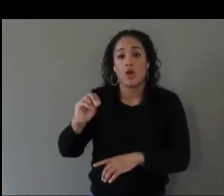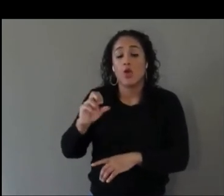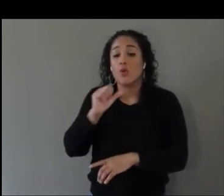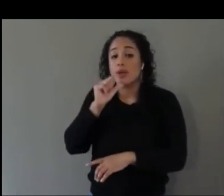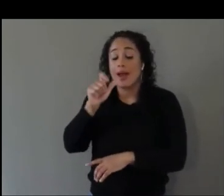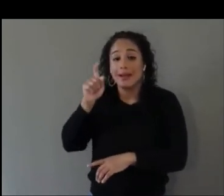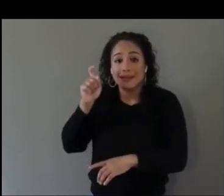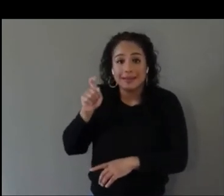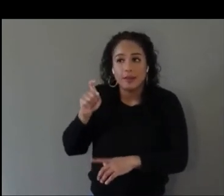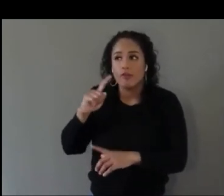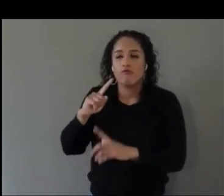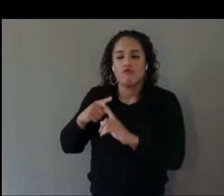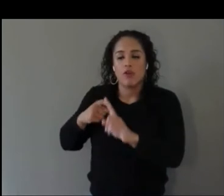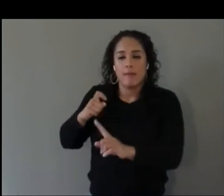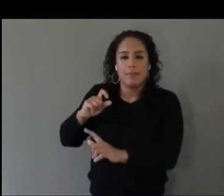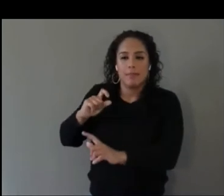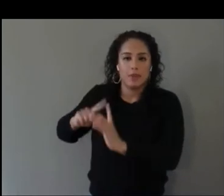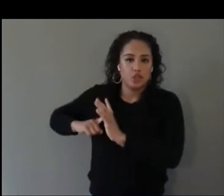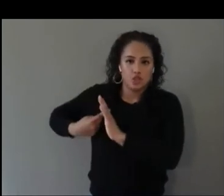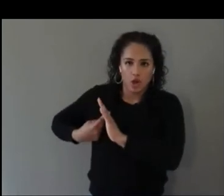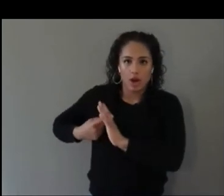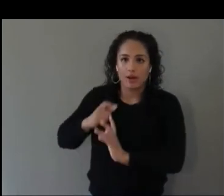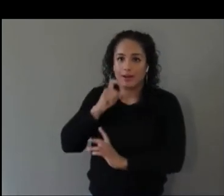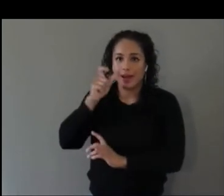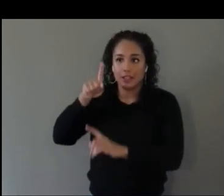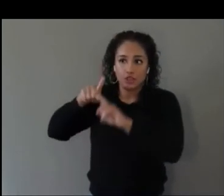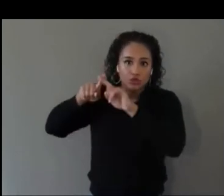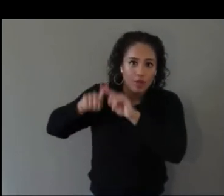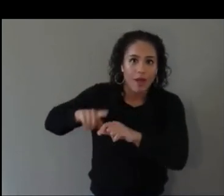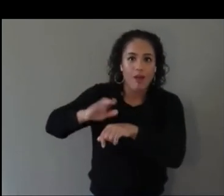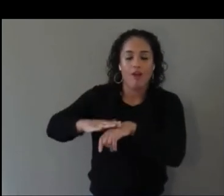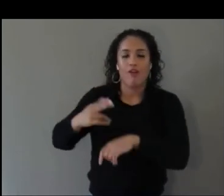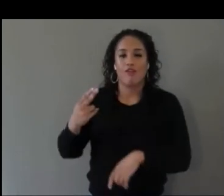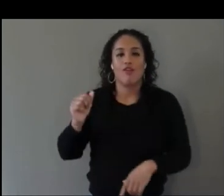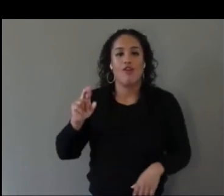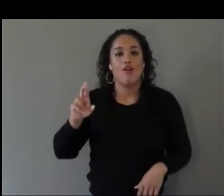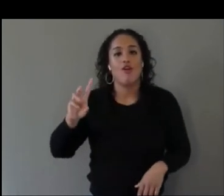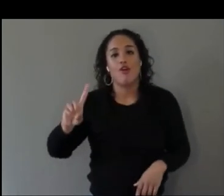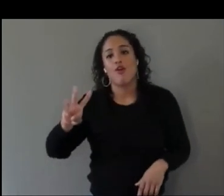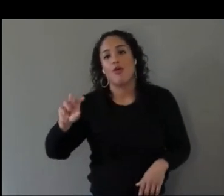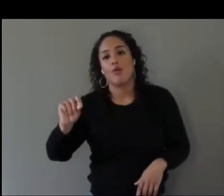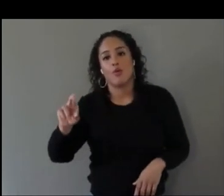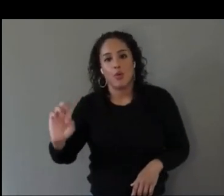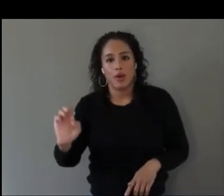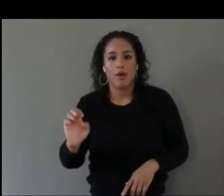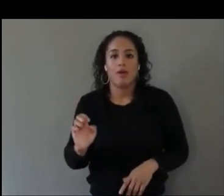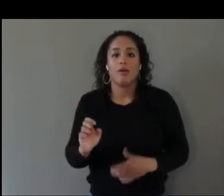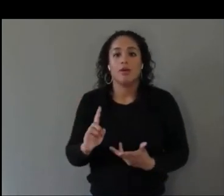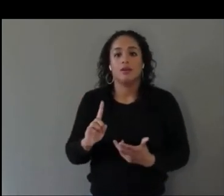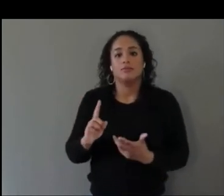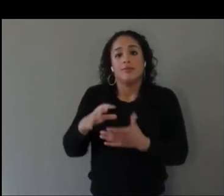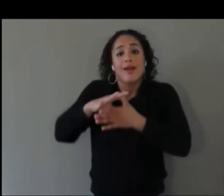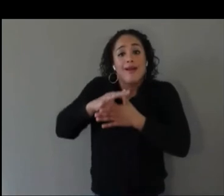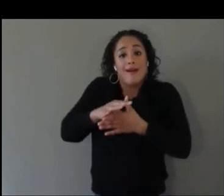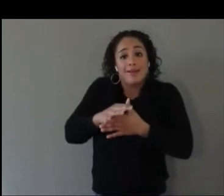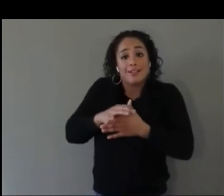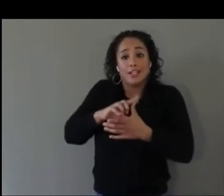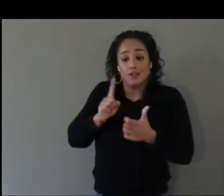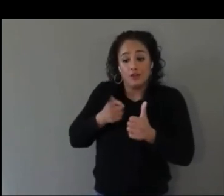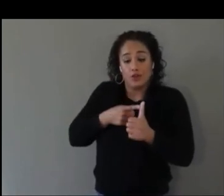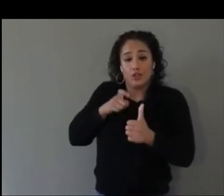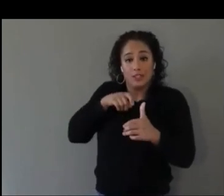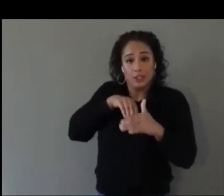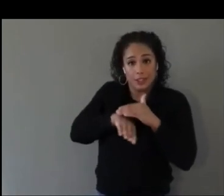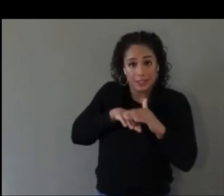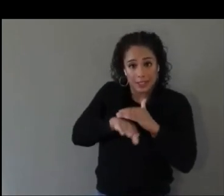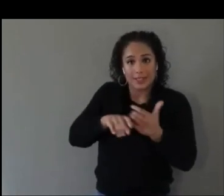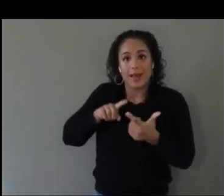to be able to read it, just the content is the first part that needs to be accessible and the hardware can be